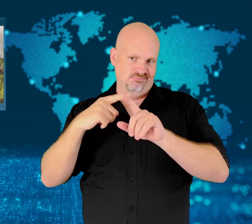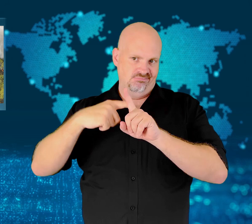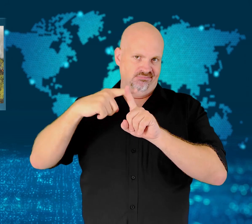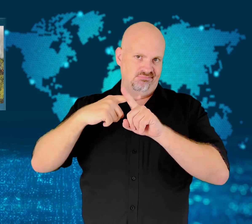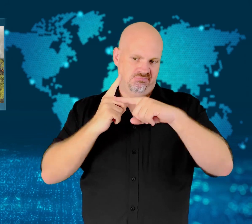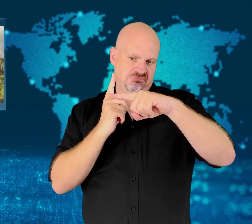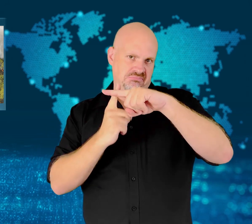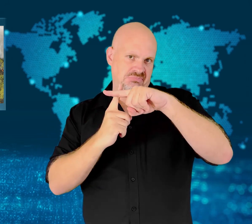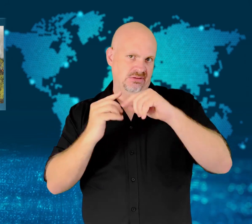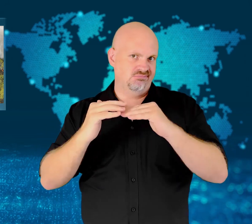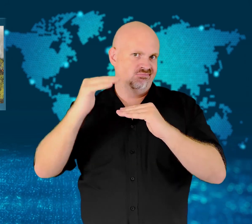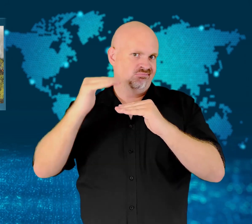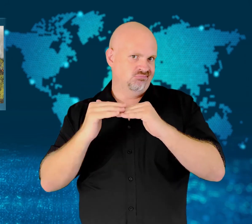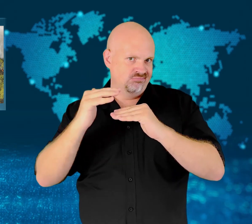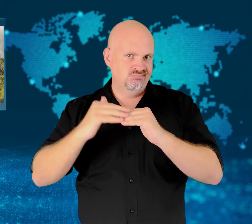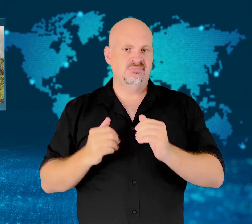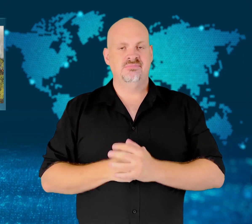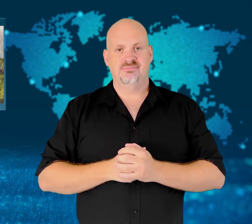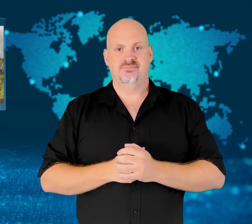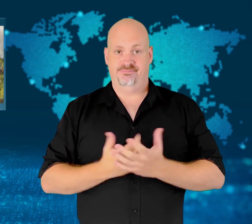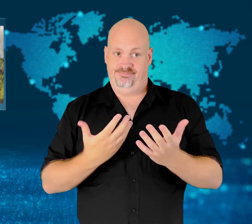and heatstroke.